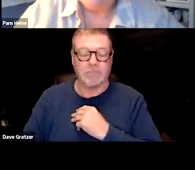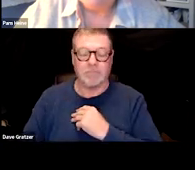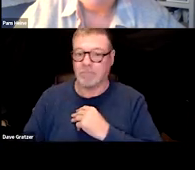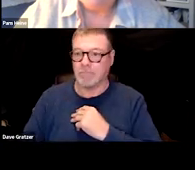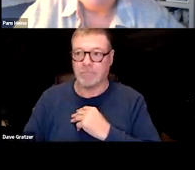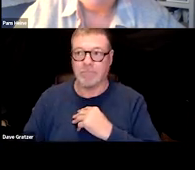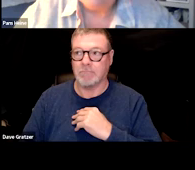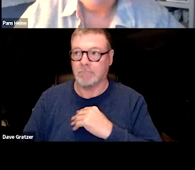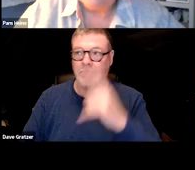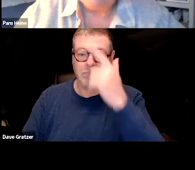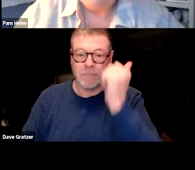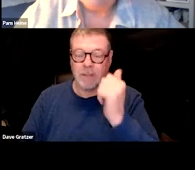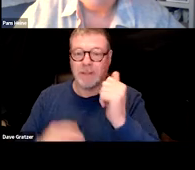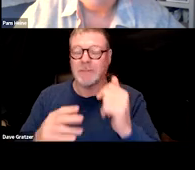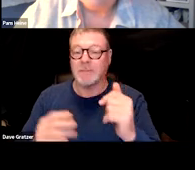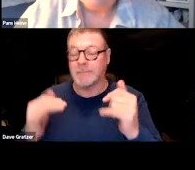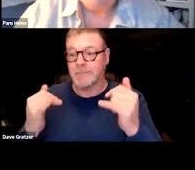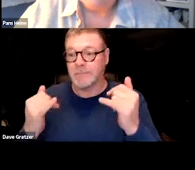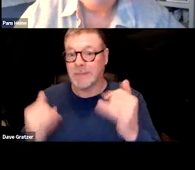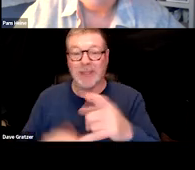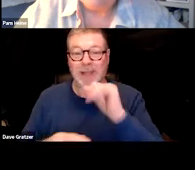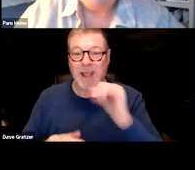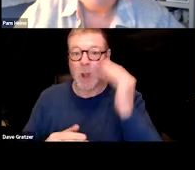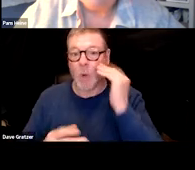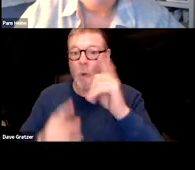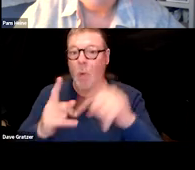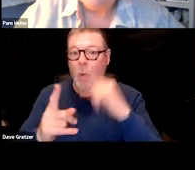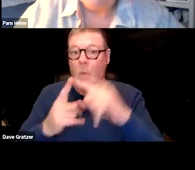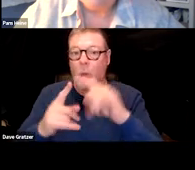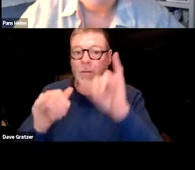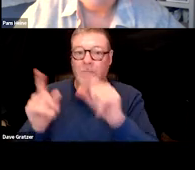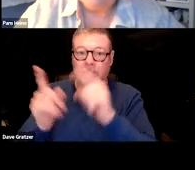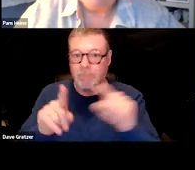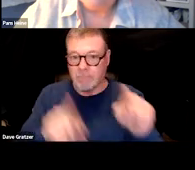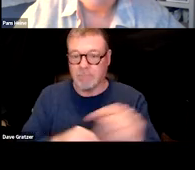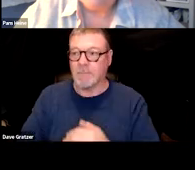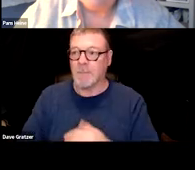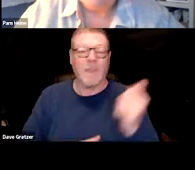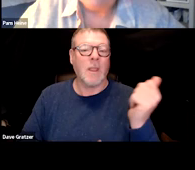Because it's temporarily, you don't really know when that happened. We all have antibodies